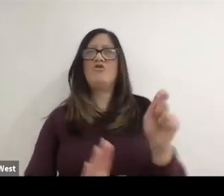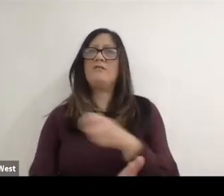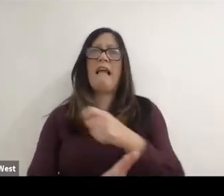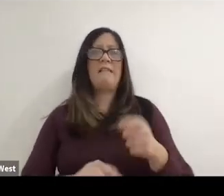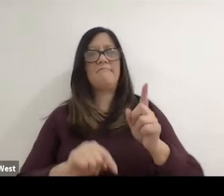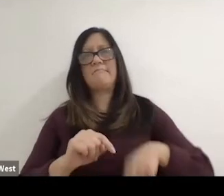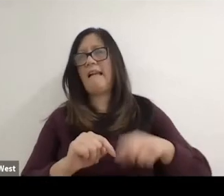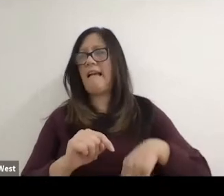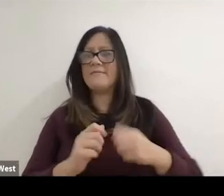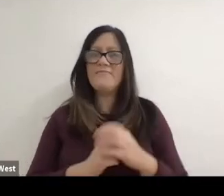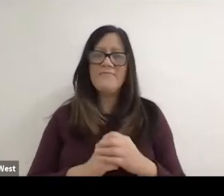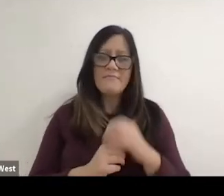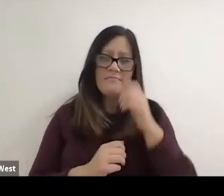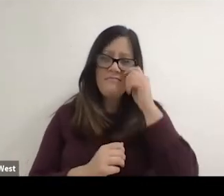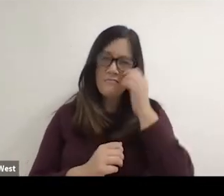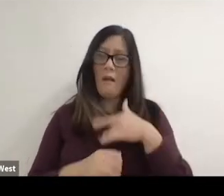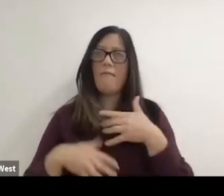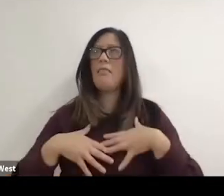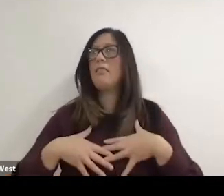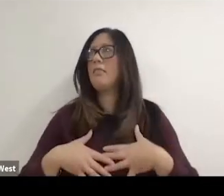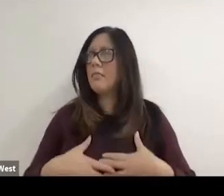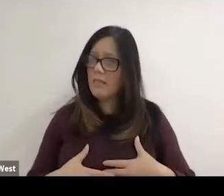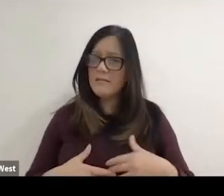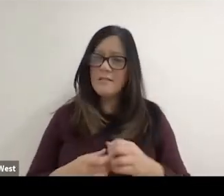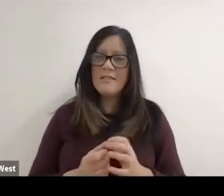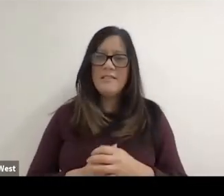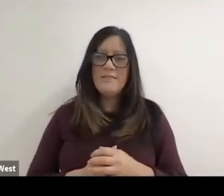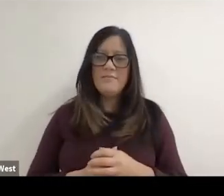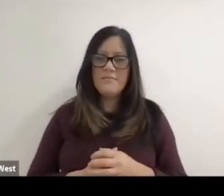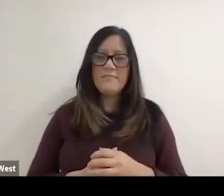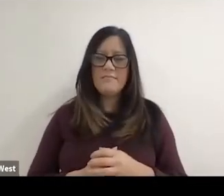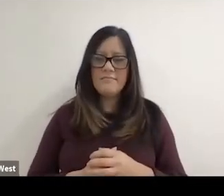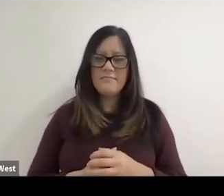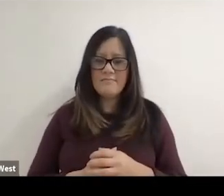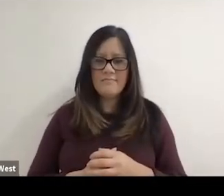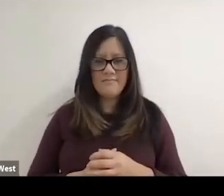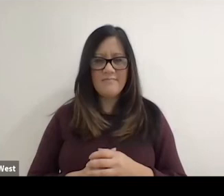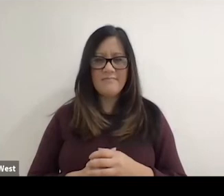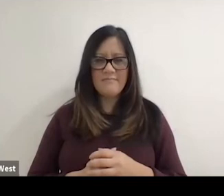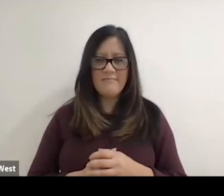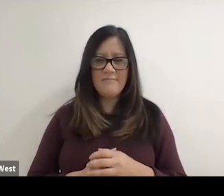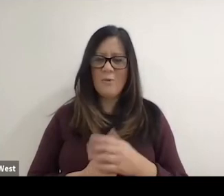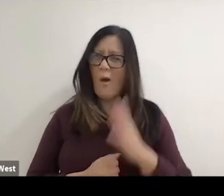feasable sport. So it was pretty discouraging and you know, I go question really what I was